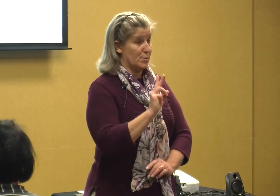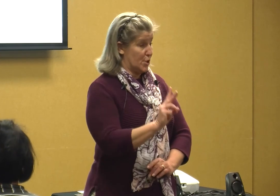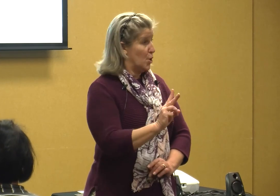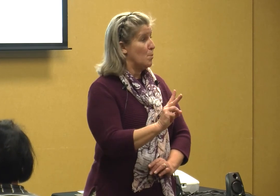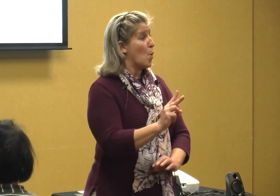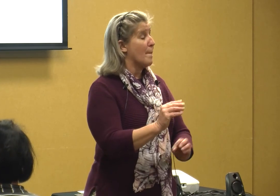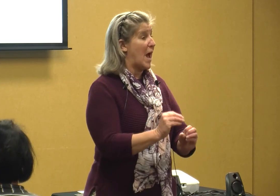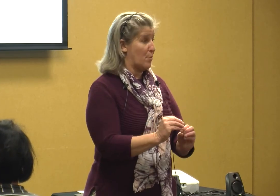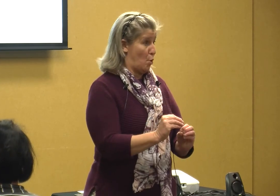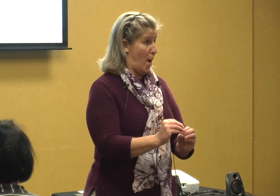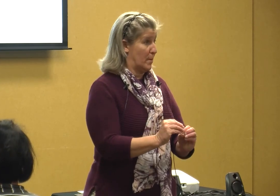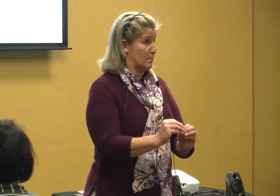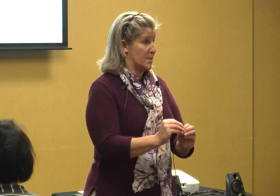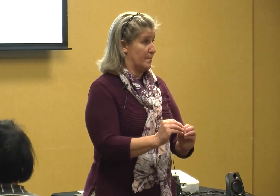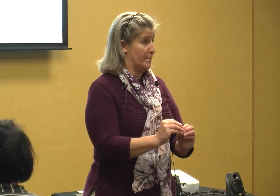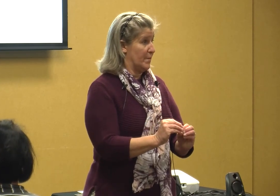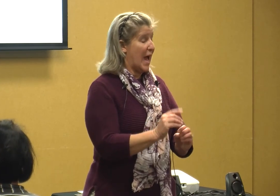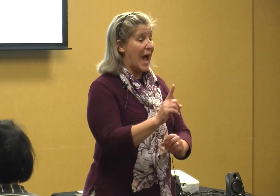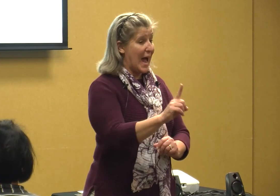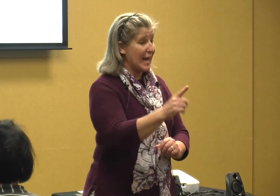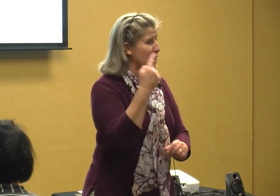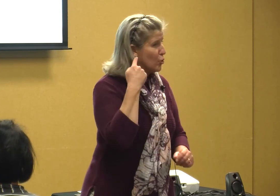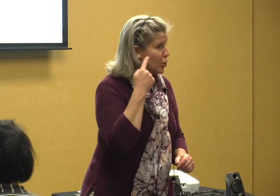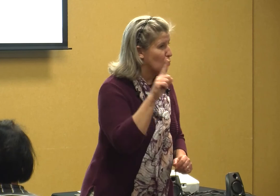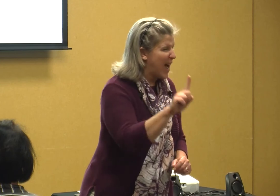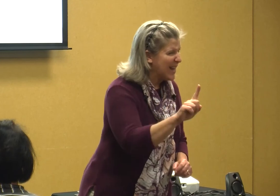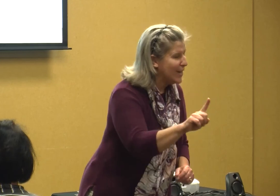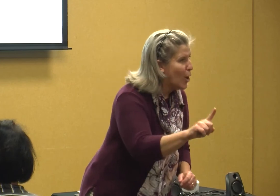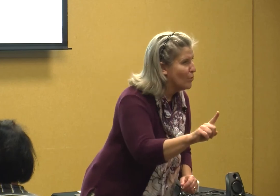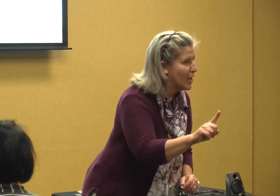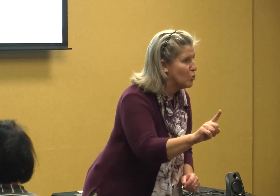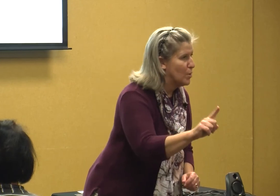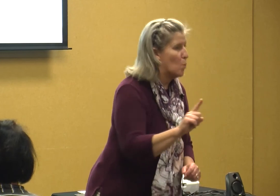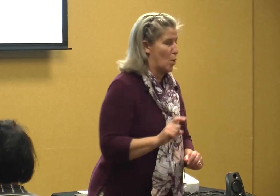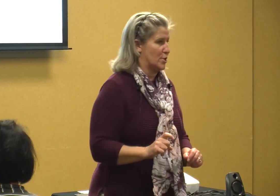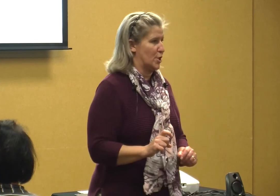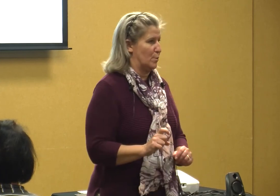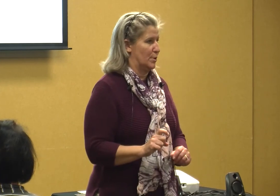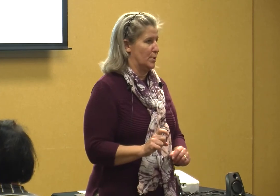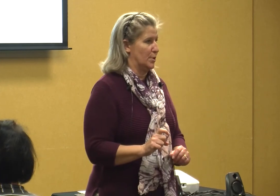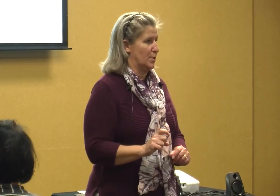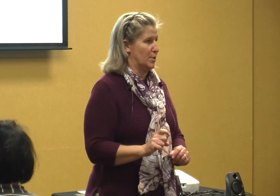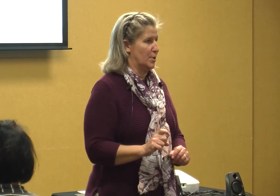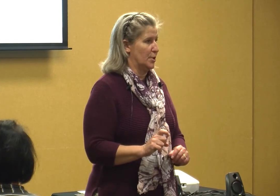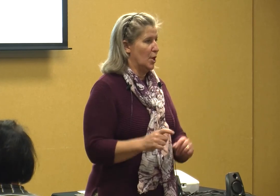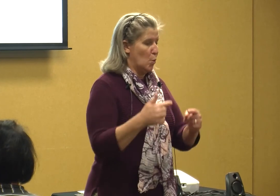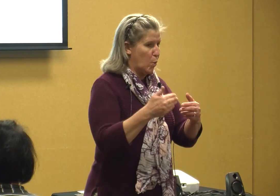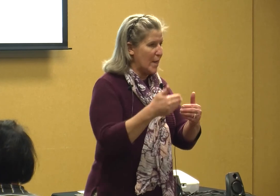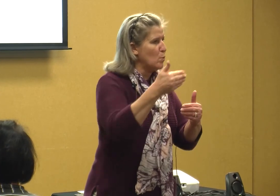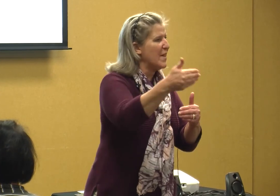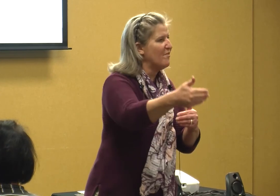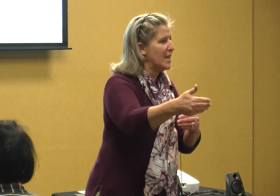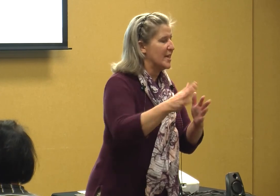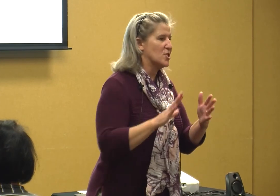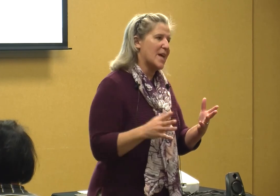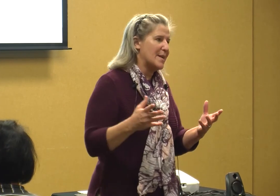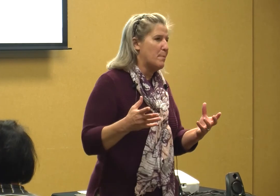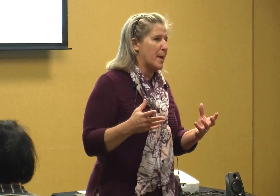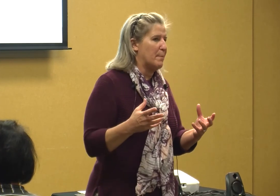two more math problems I hear you I know that you don't want to when we finish that might be